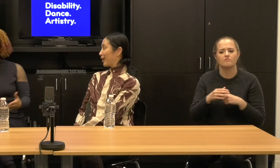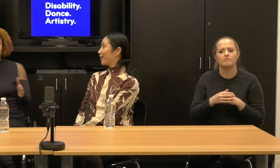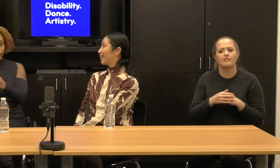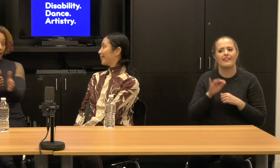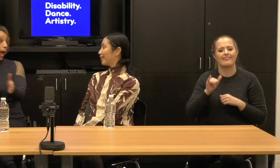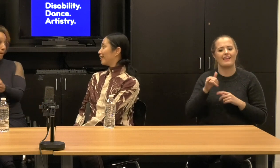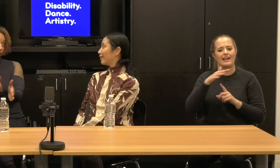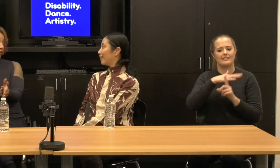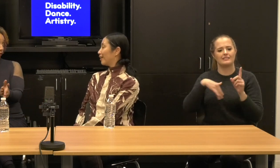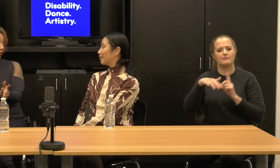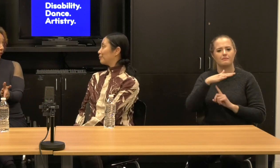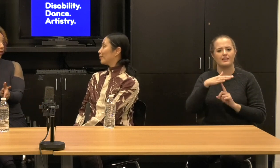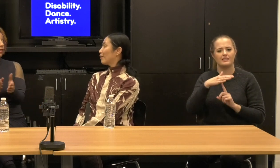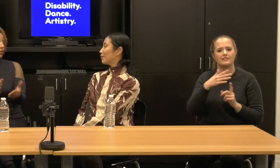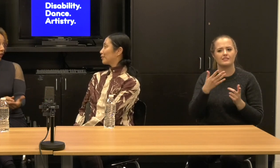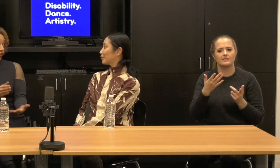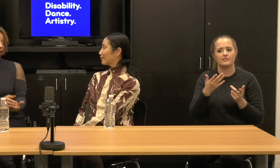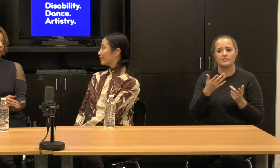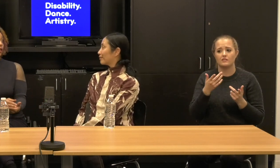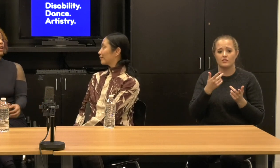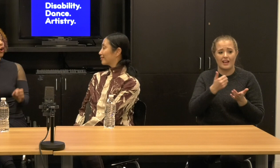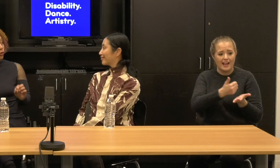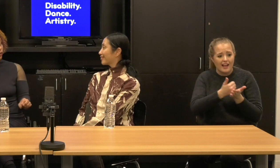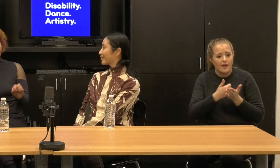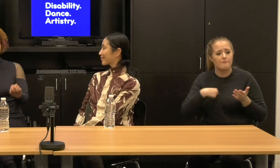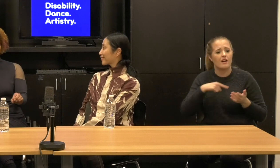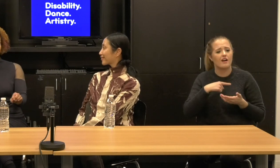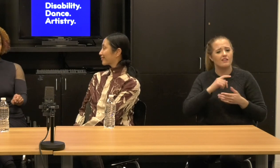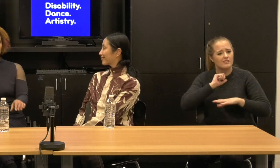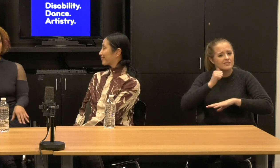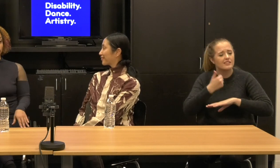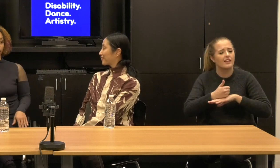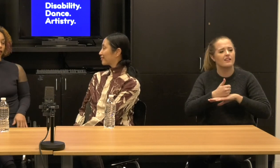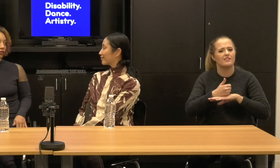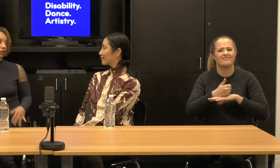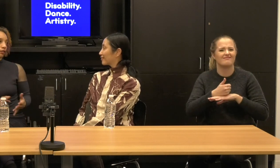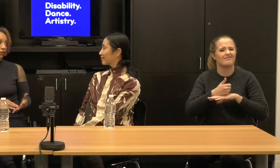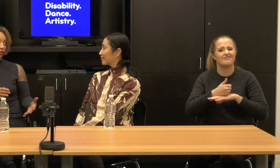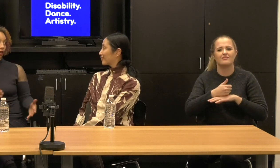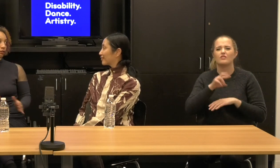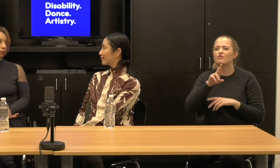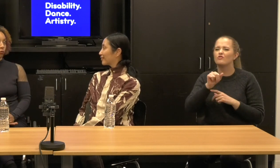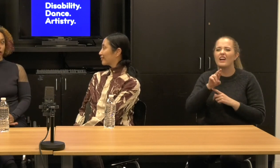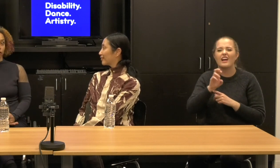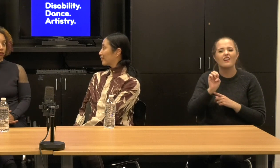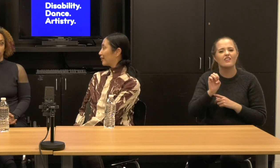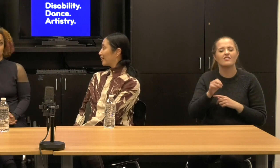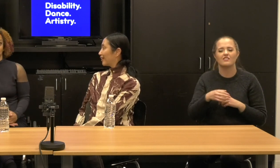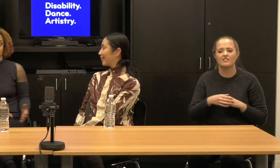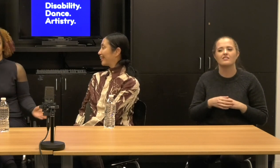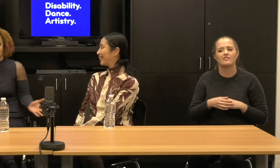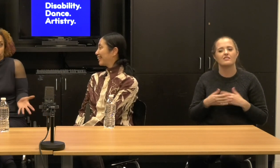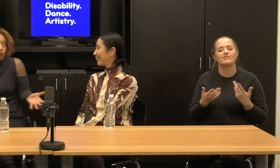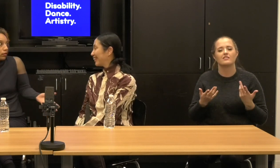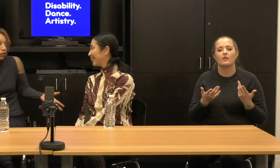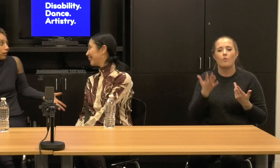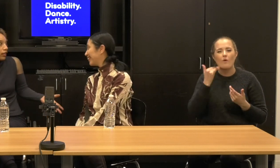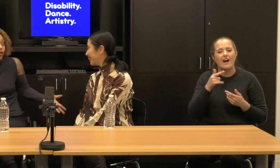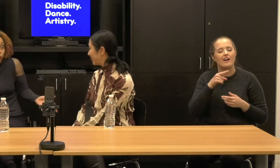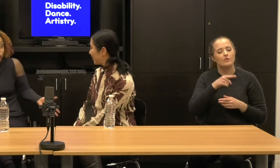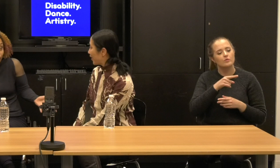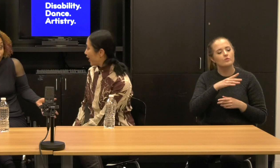That doesn't happen and it only happened because you and your staff when like, I didn't know